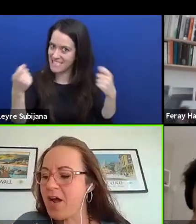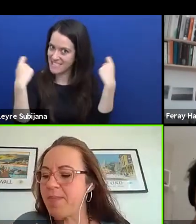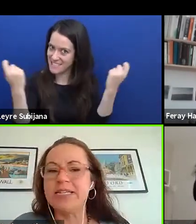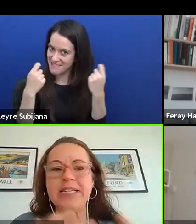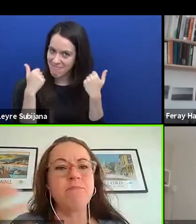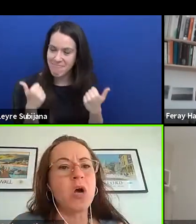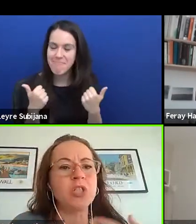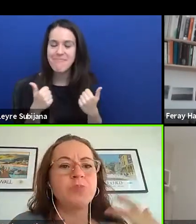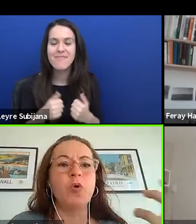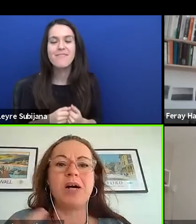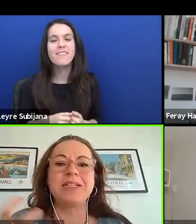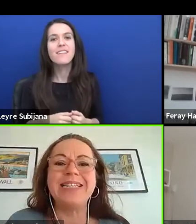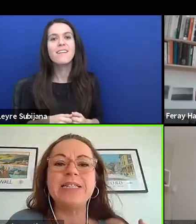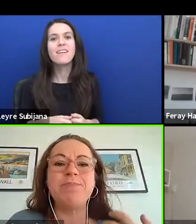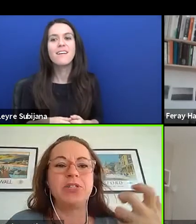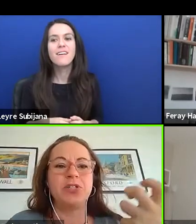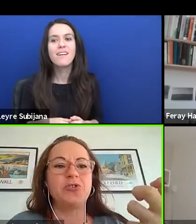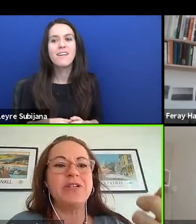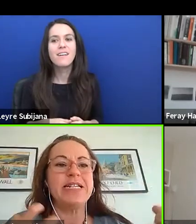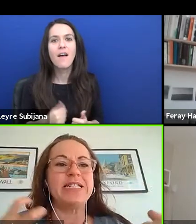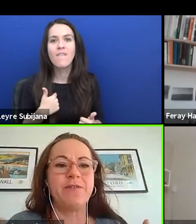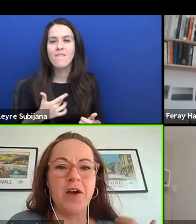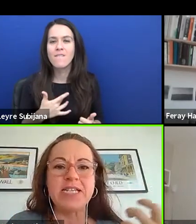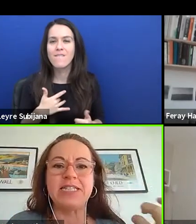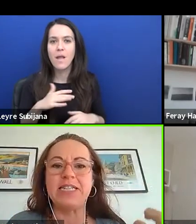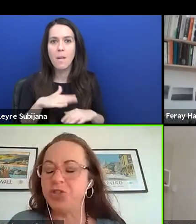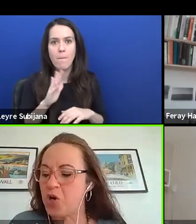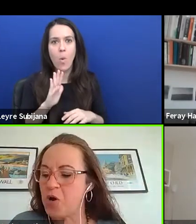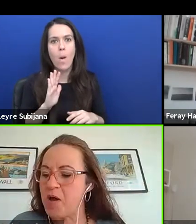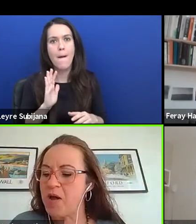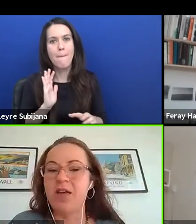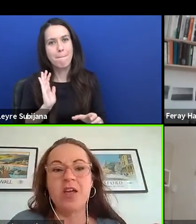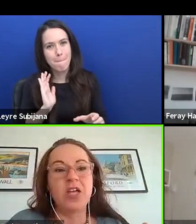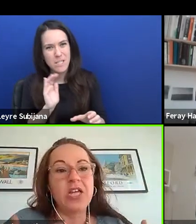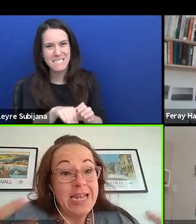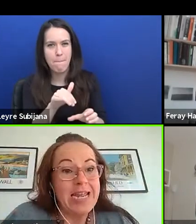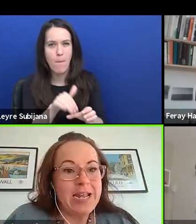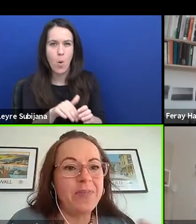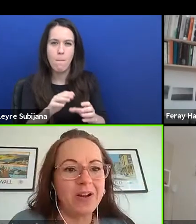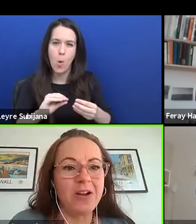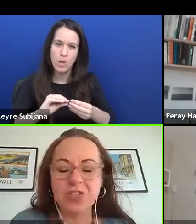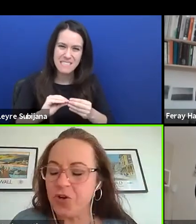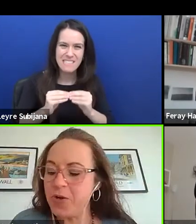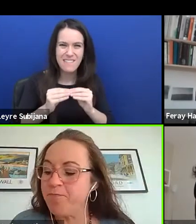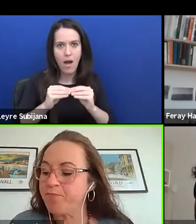I did much more participatory devising drama in the classroom.